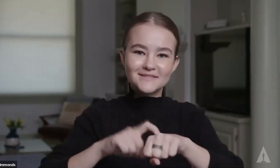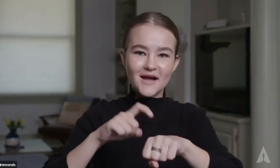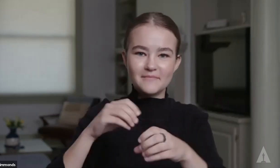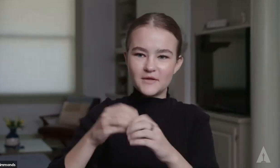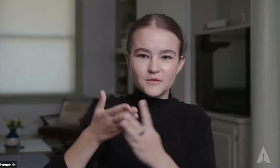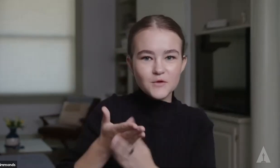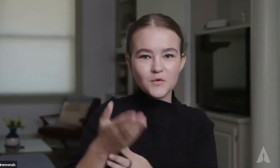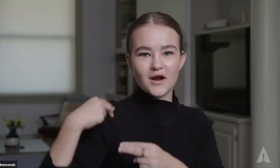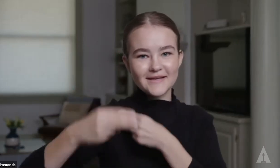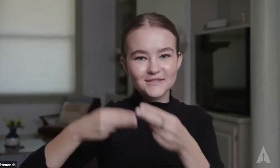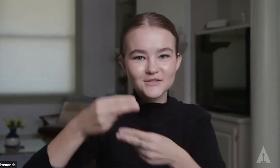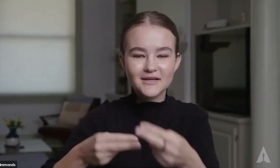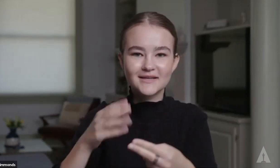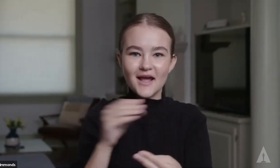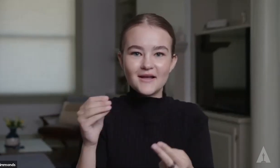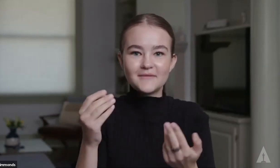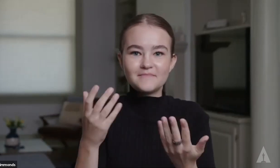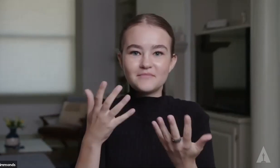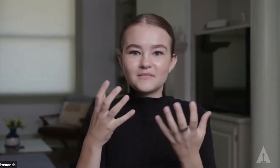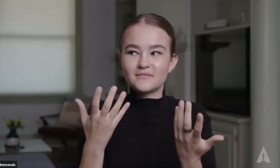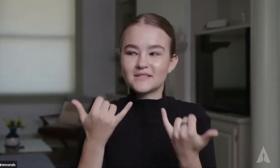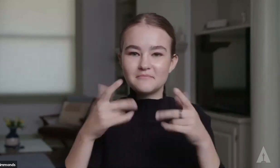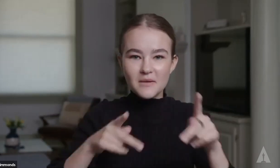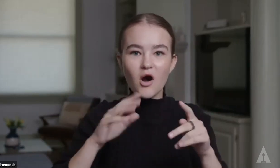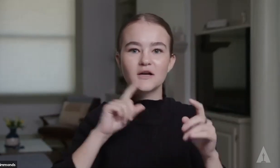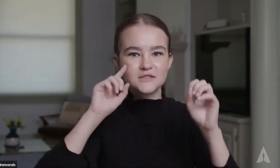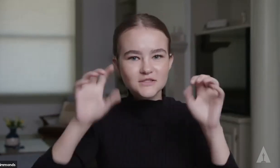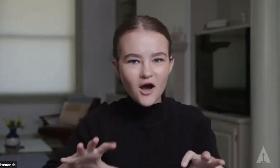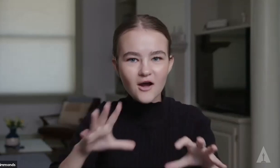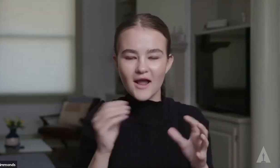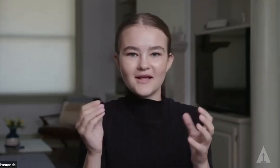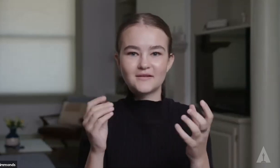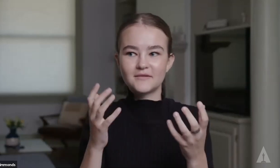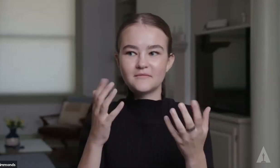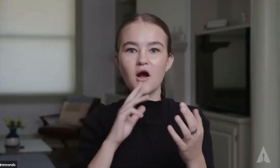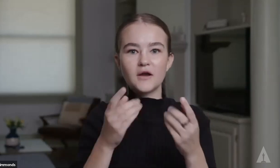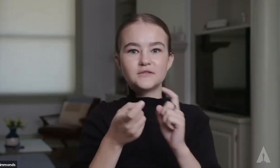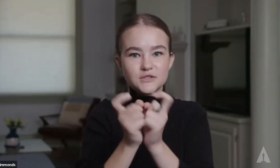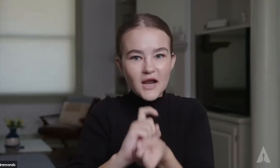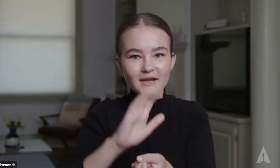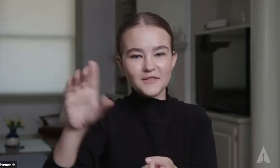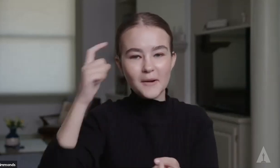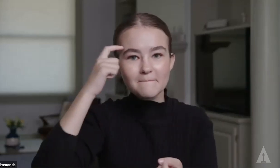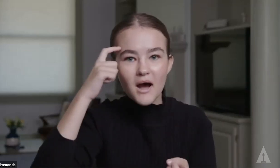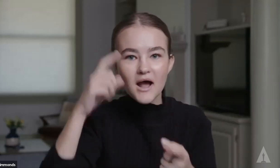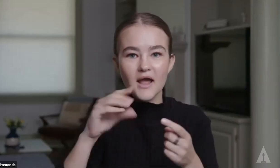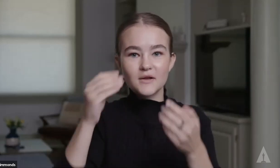And we have been throughout history. People with disabilities are continuing to shock the world and to change people's perspectives